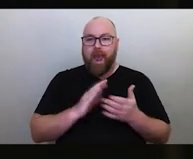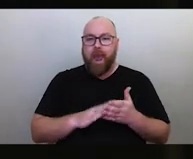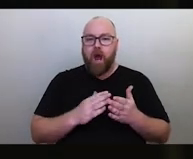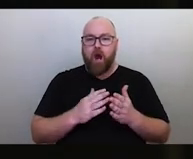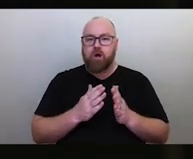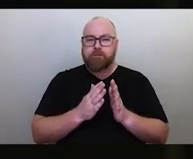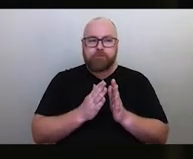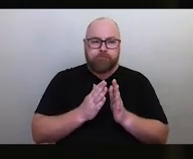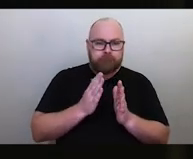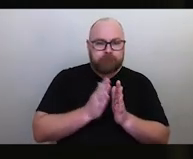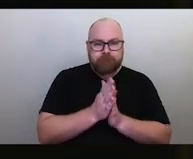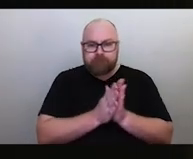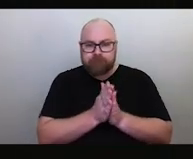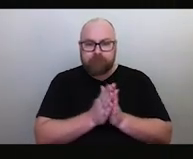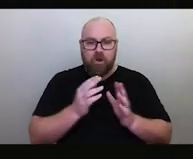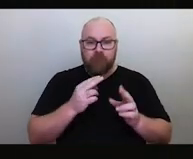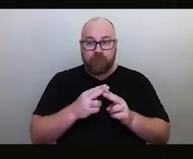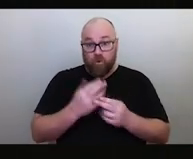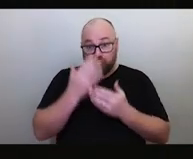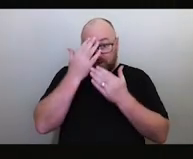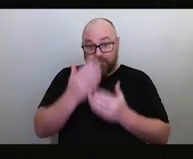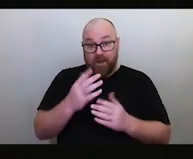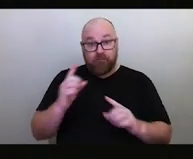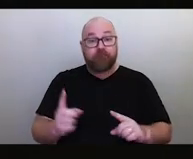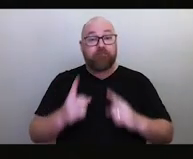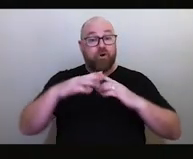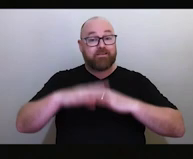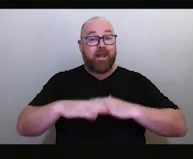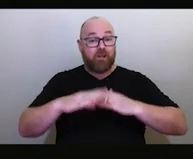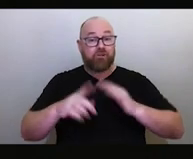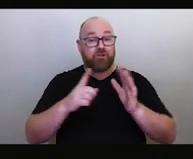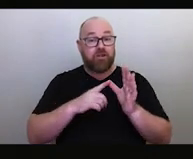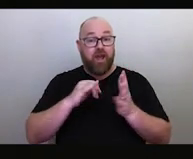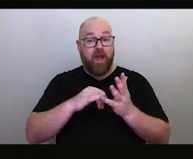this, the First Nation astronomy to have any